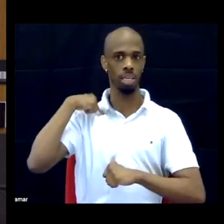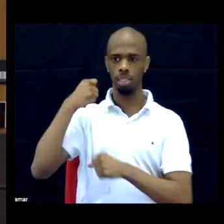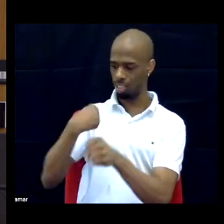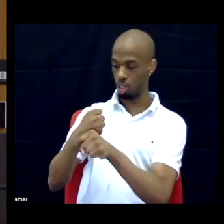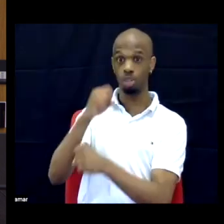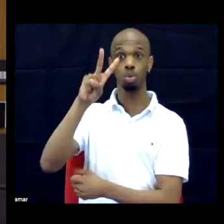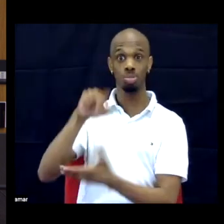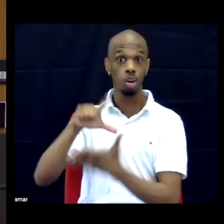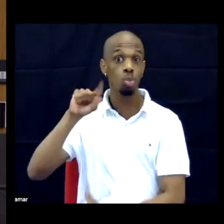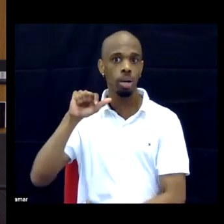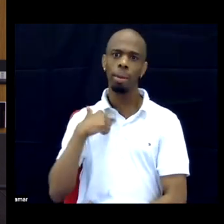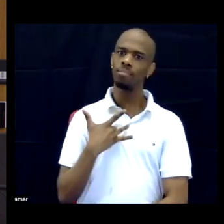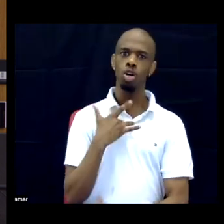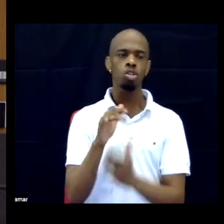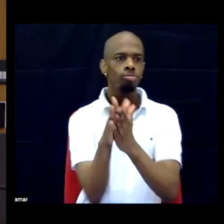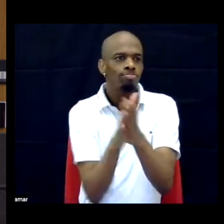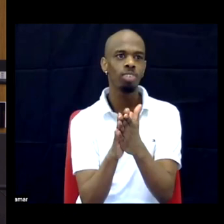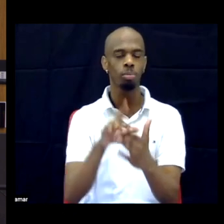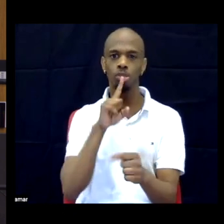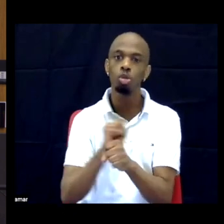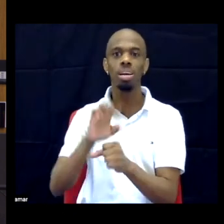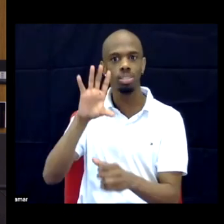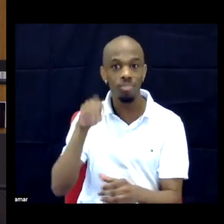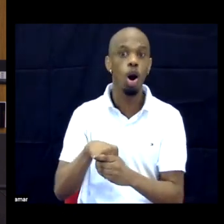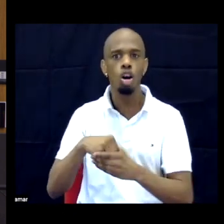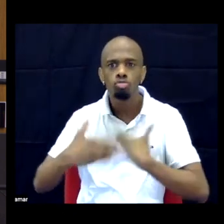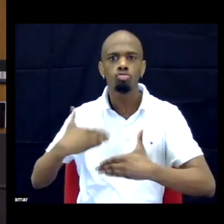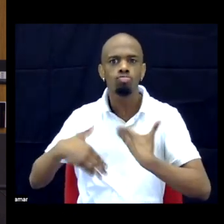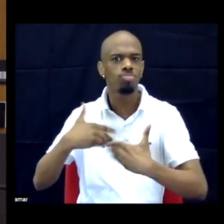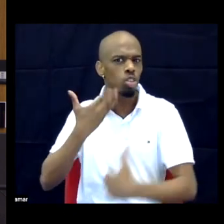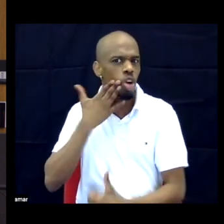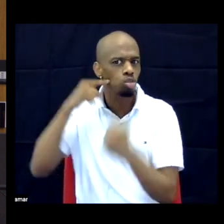on the ground in a concrete, consistent way.